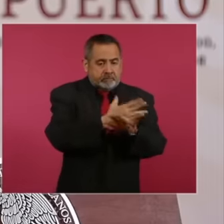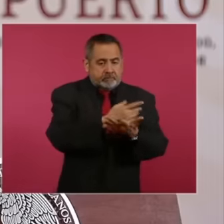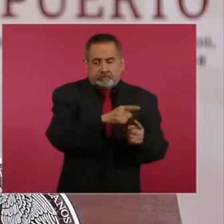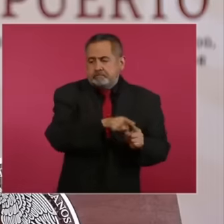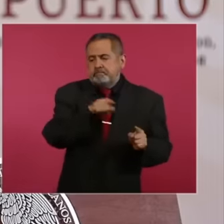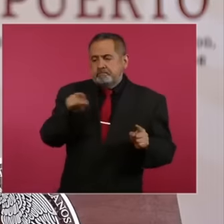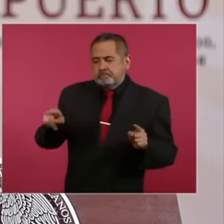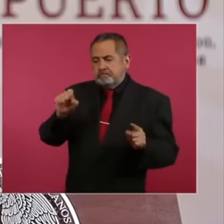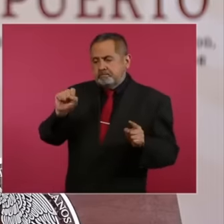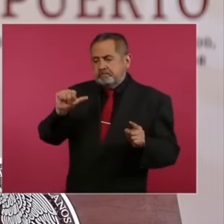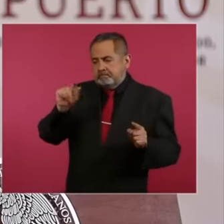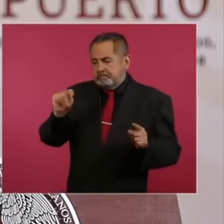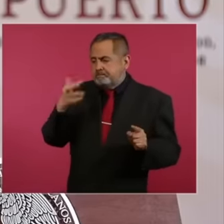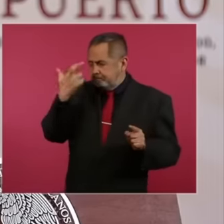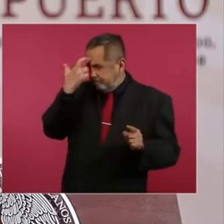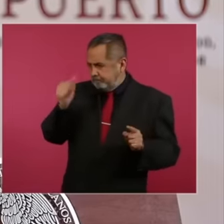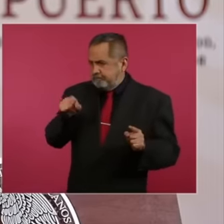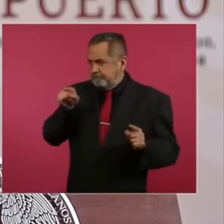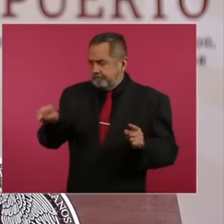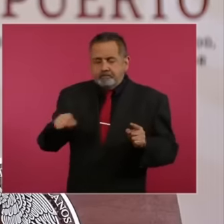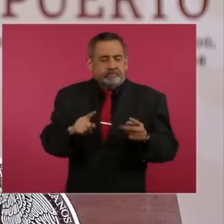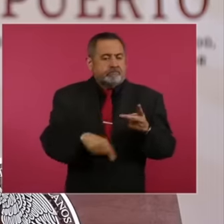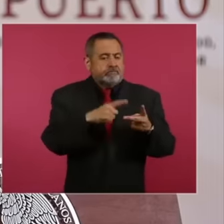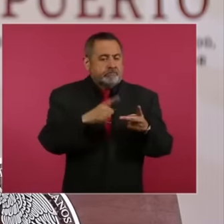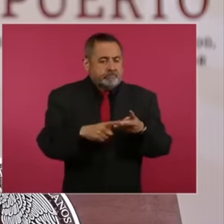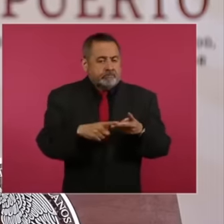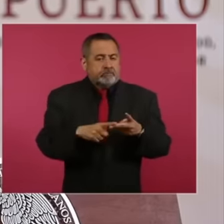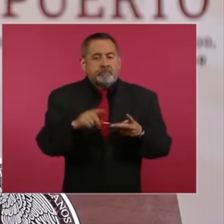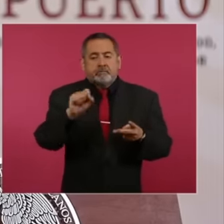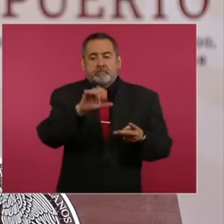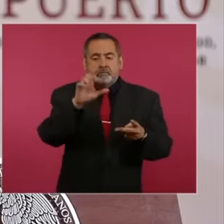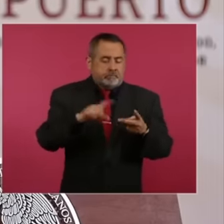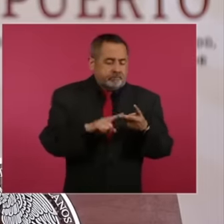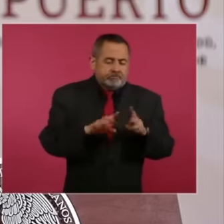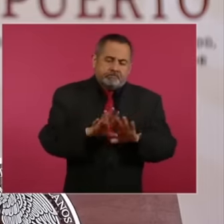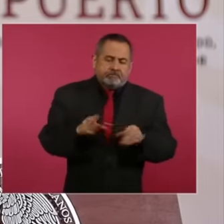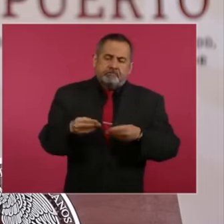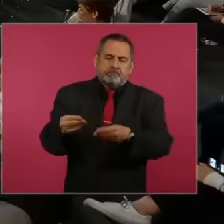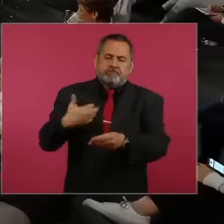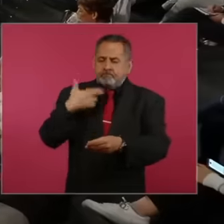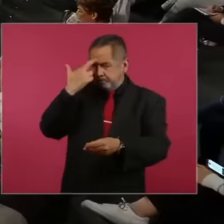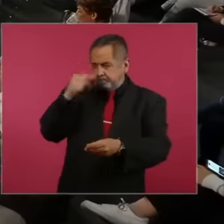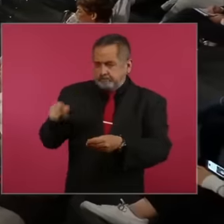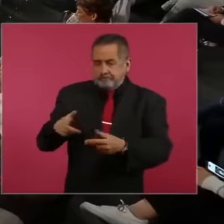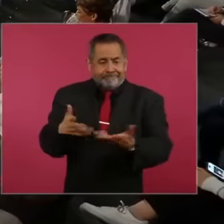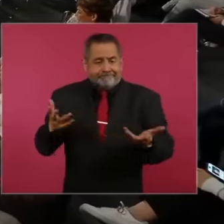tax administration service and in some cases the court returned them. So from our point